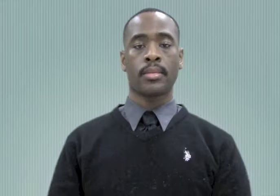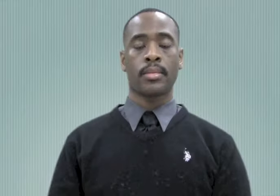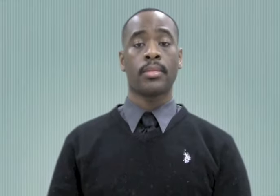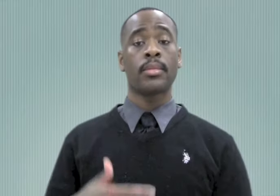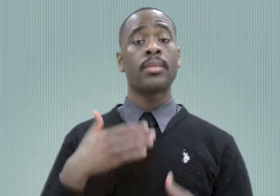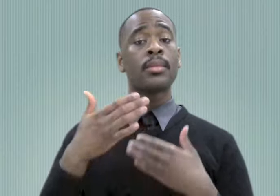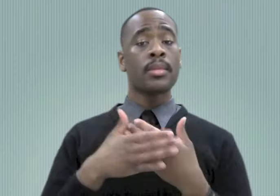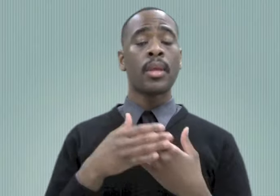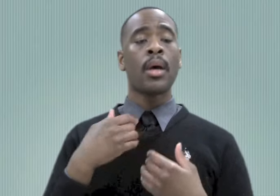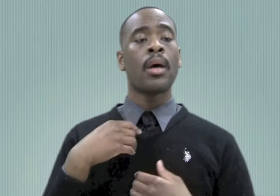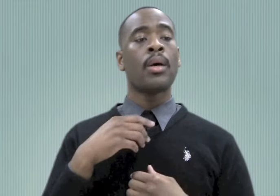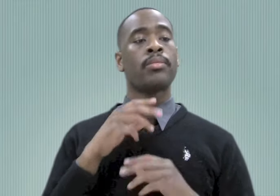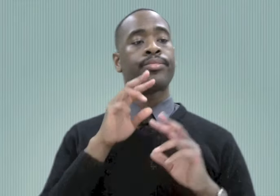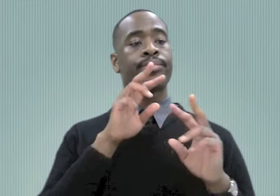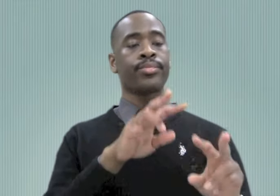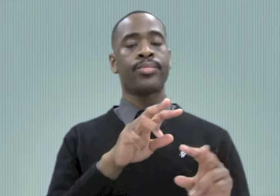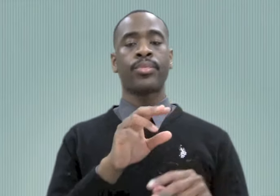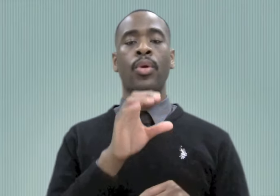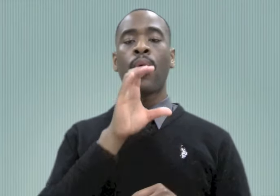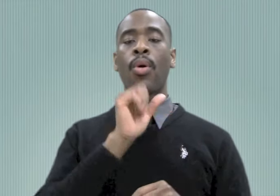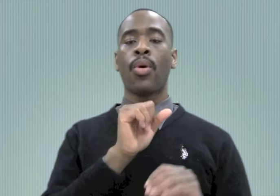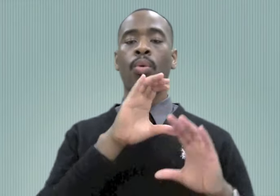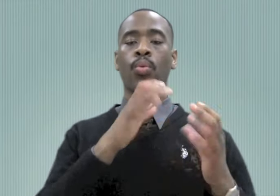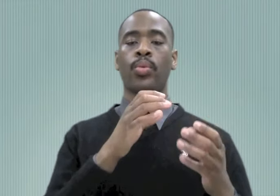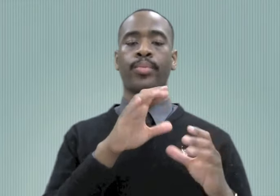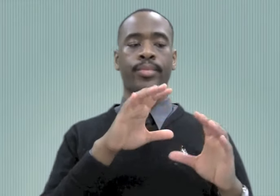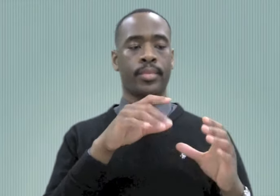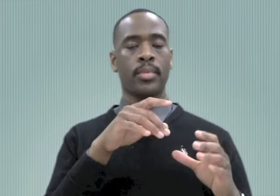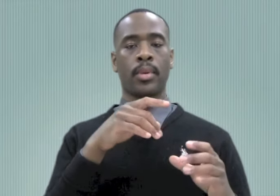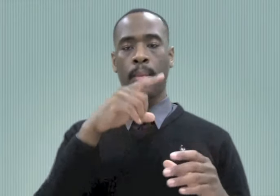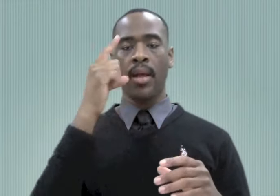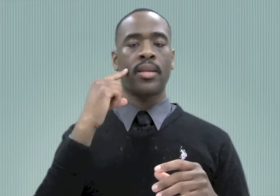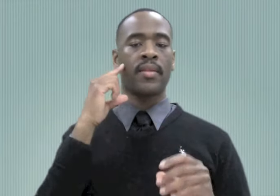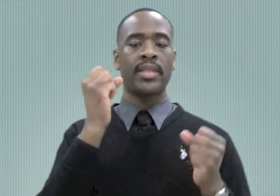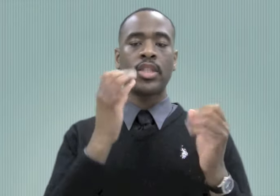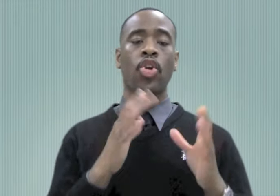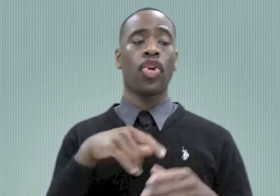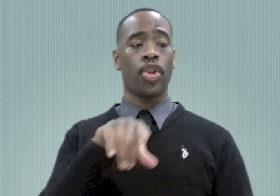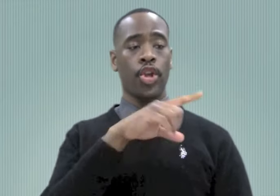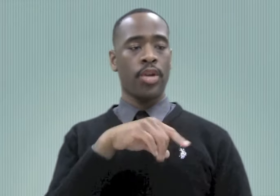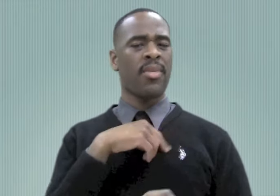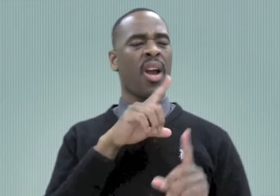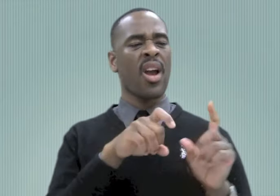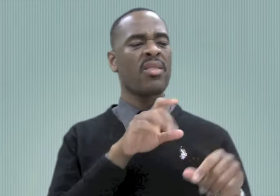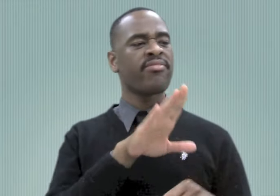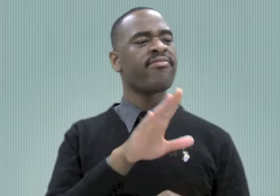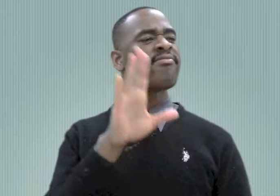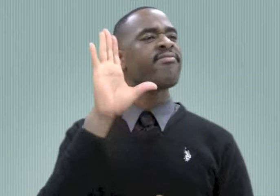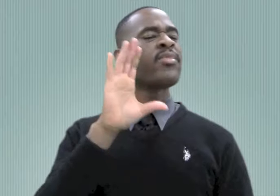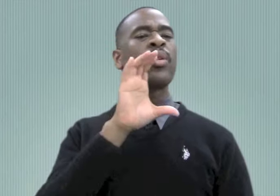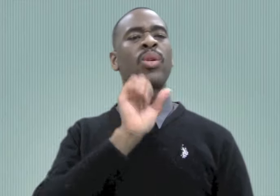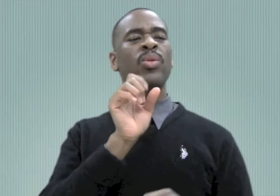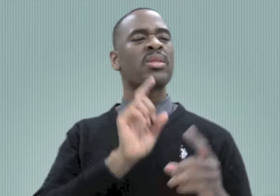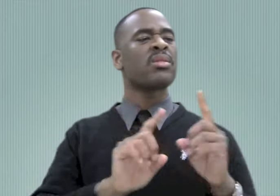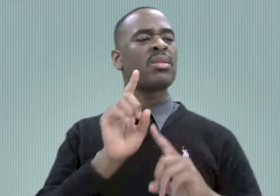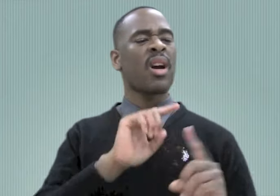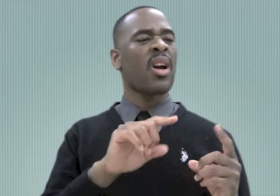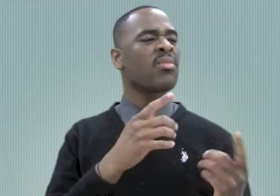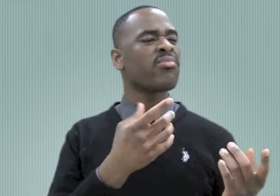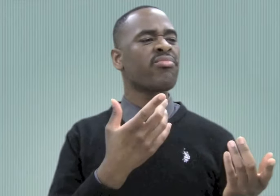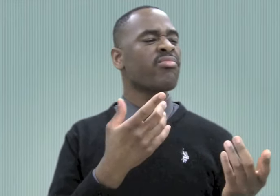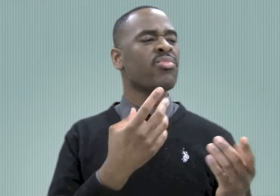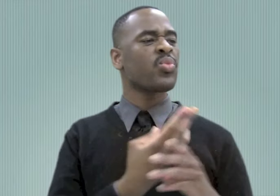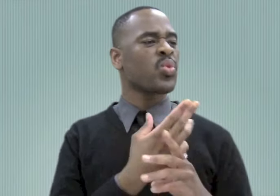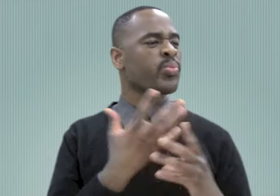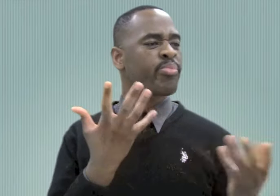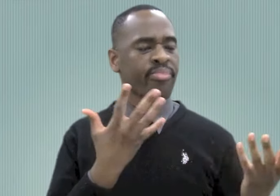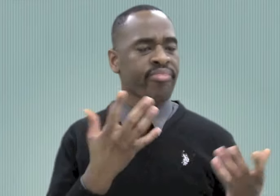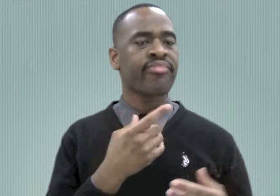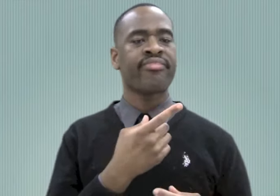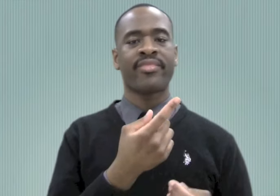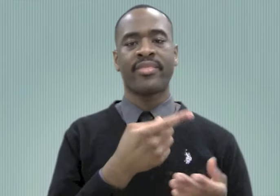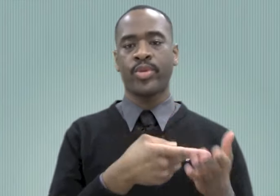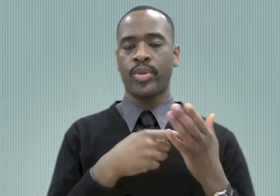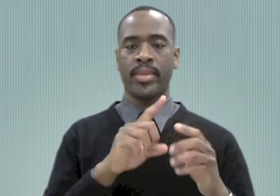We looked at the group of older Black Deaf signers and asked about their old signs. They showed us many